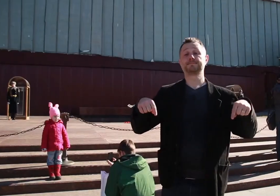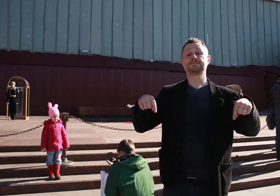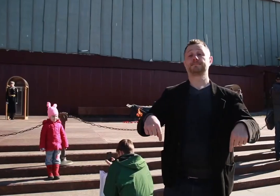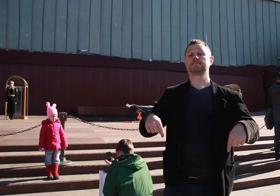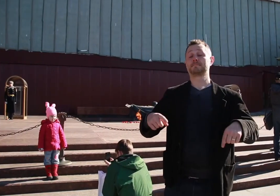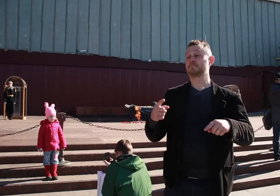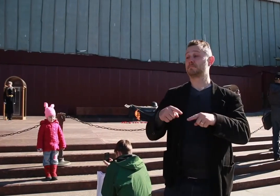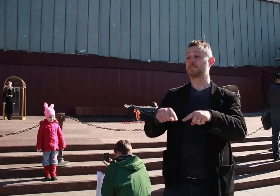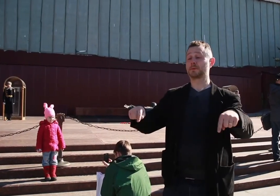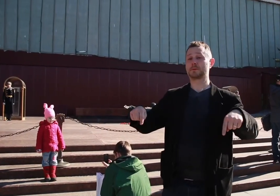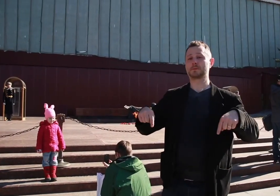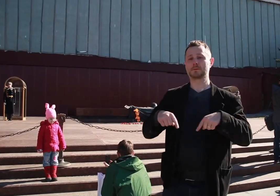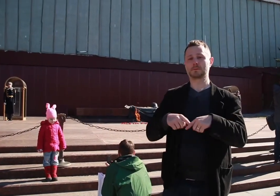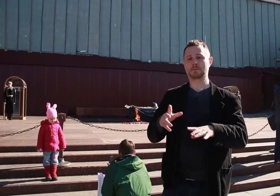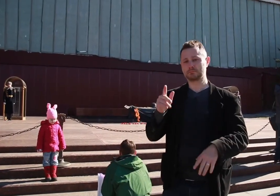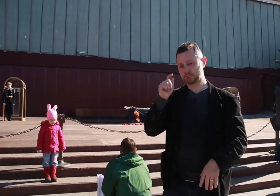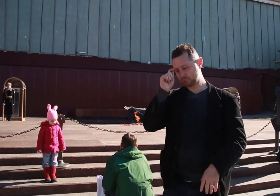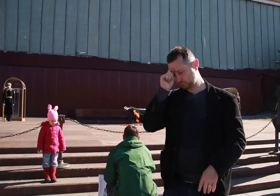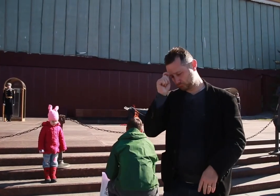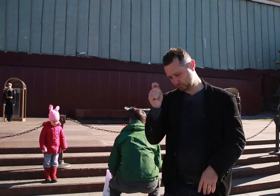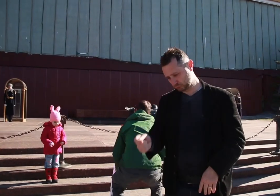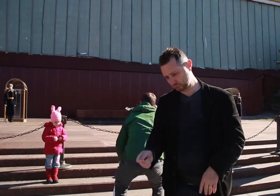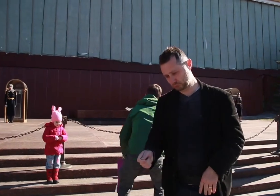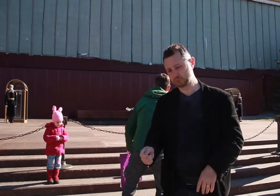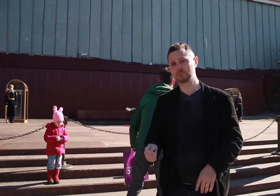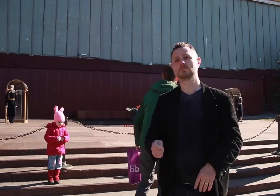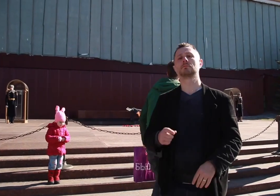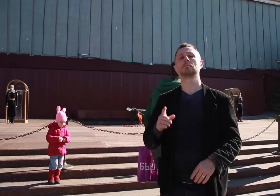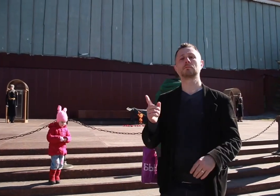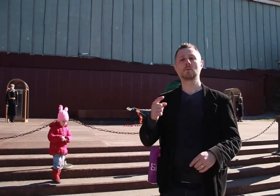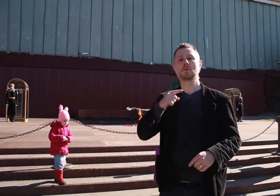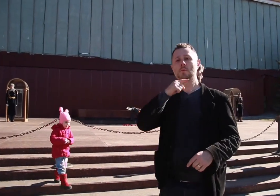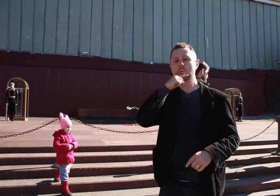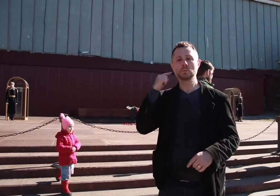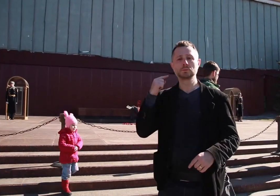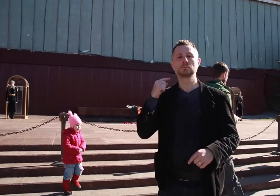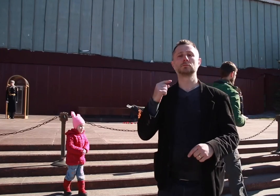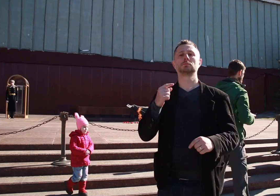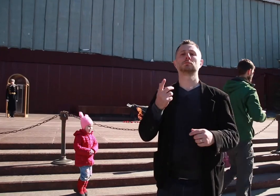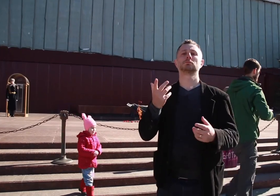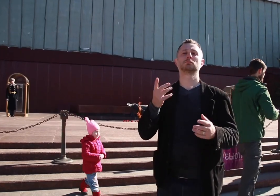This site honors the Soviet patriots that fought